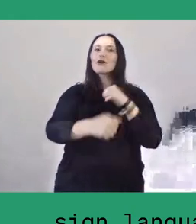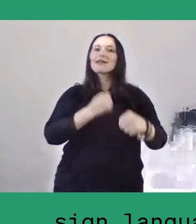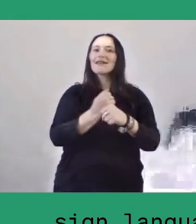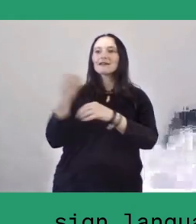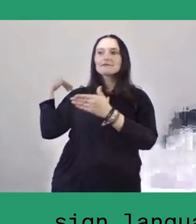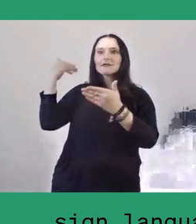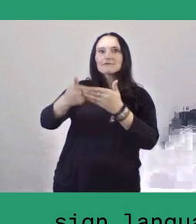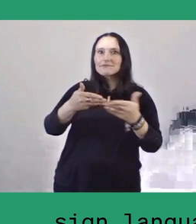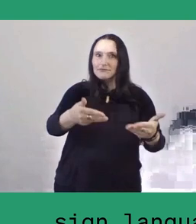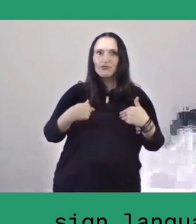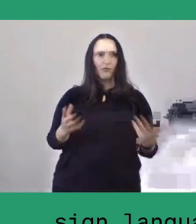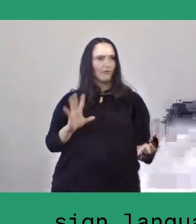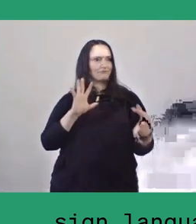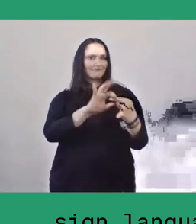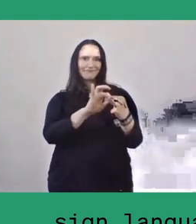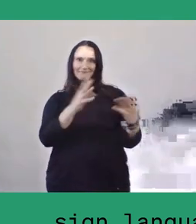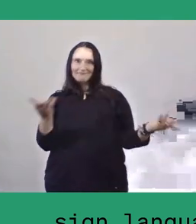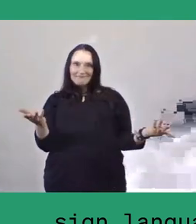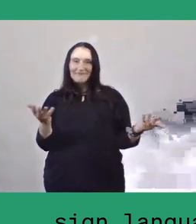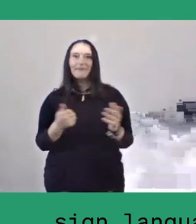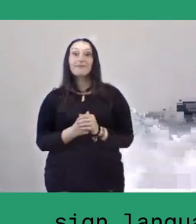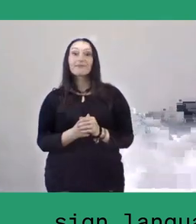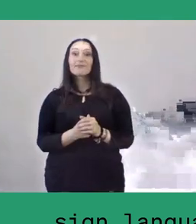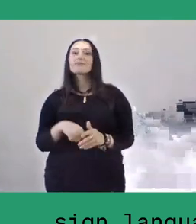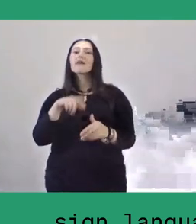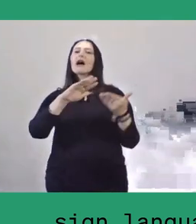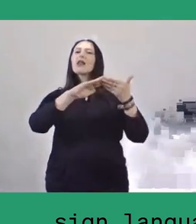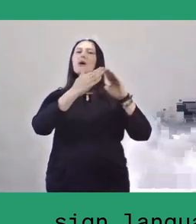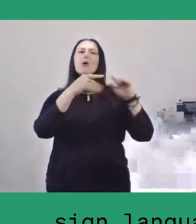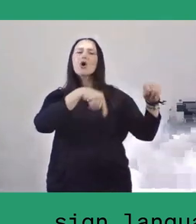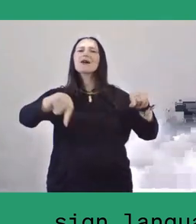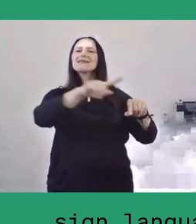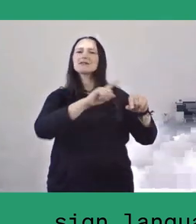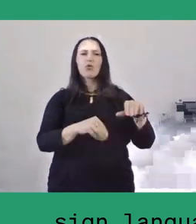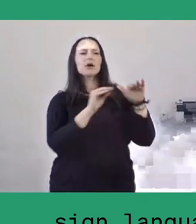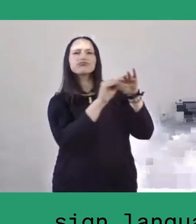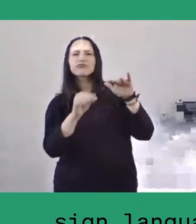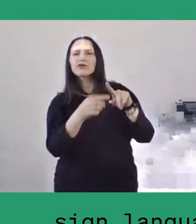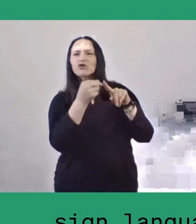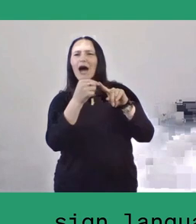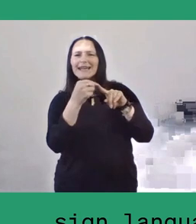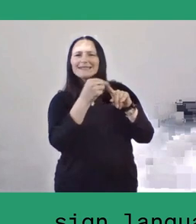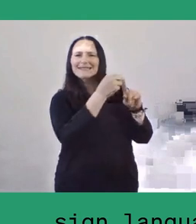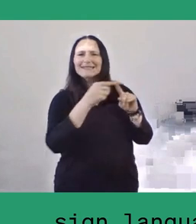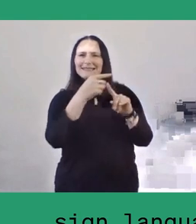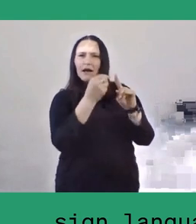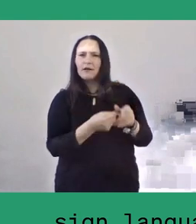Lumbung as a granary for the storage of the rice harvest is known all over Indonesia.